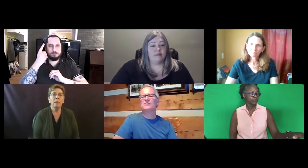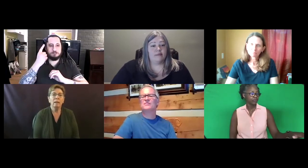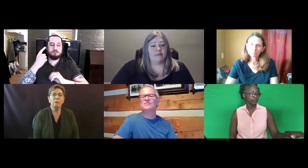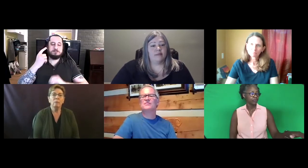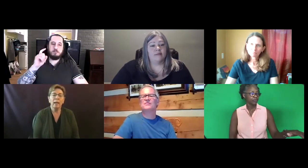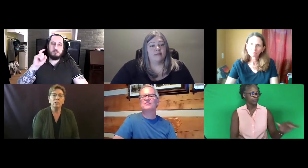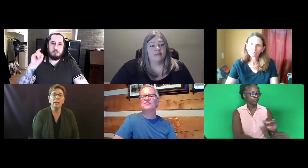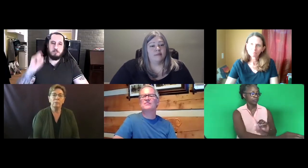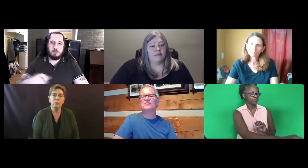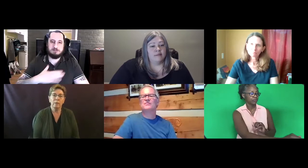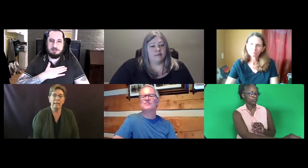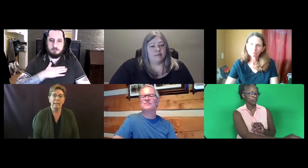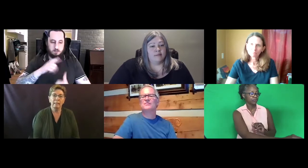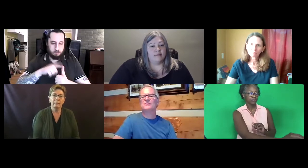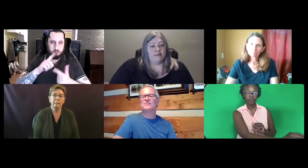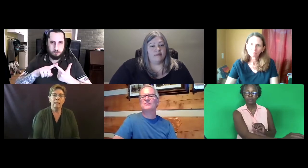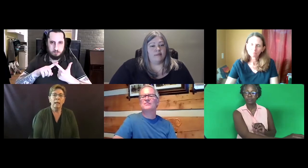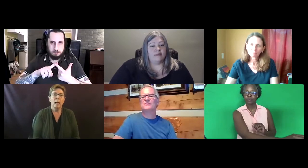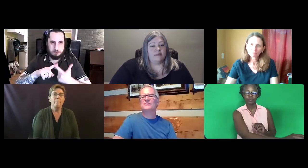Now we actually had more than that.